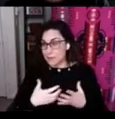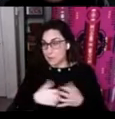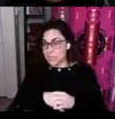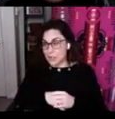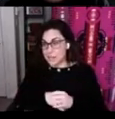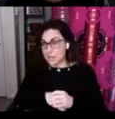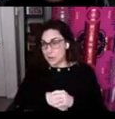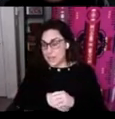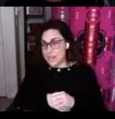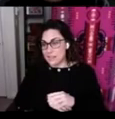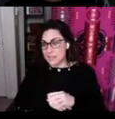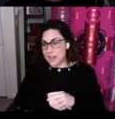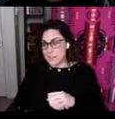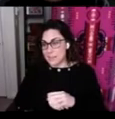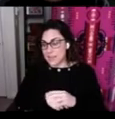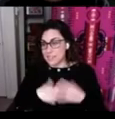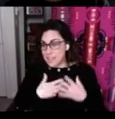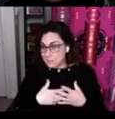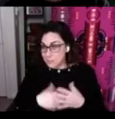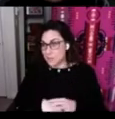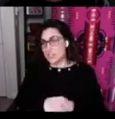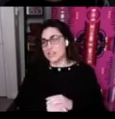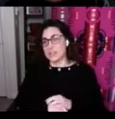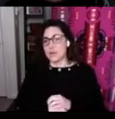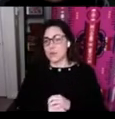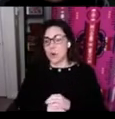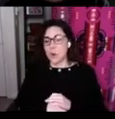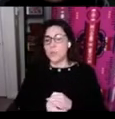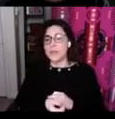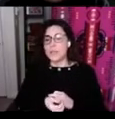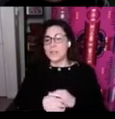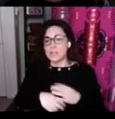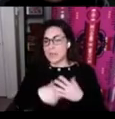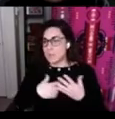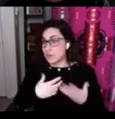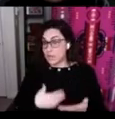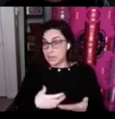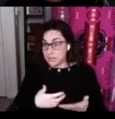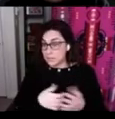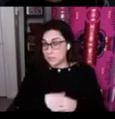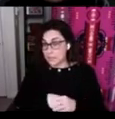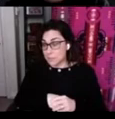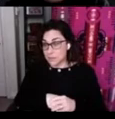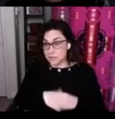really trying to create a site of immersion in their own home they might be curriculum developers